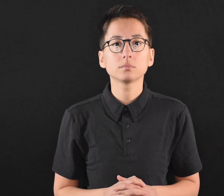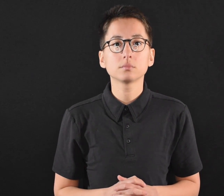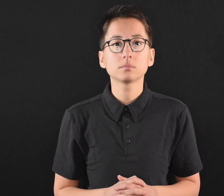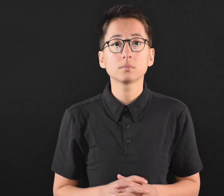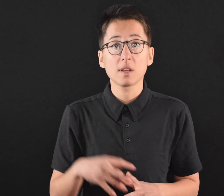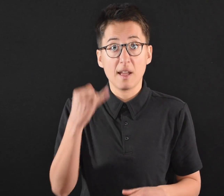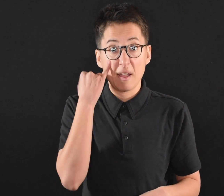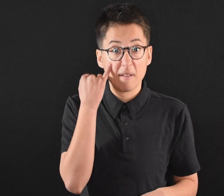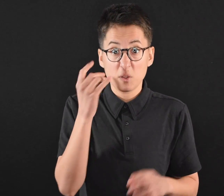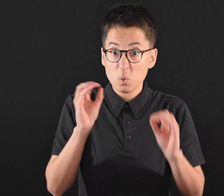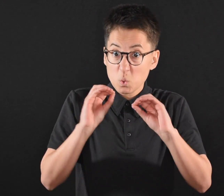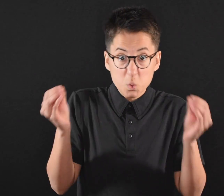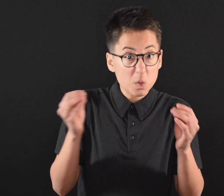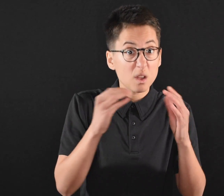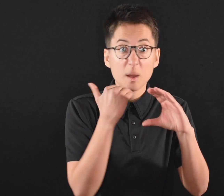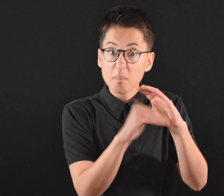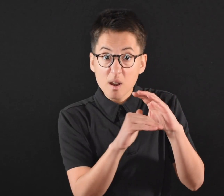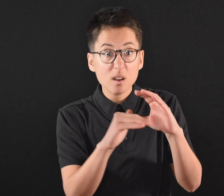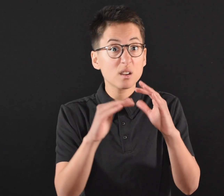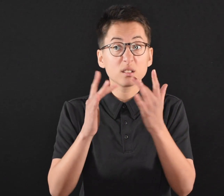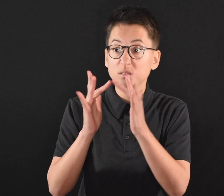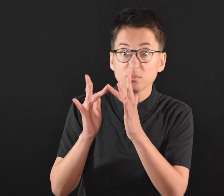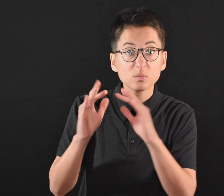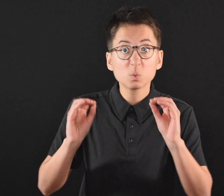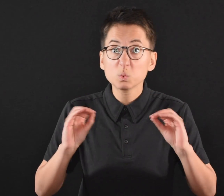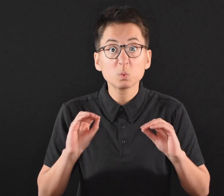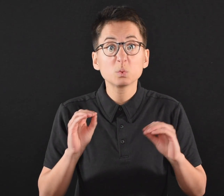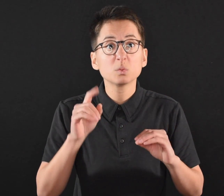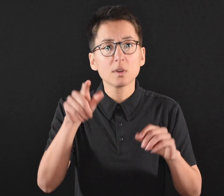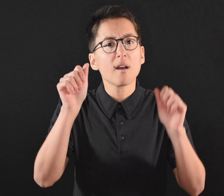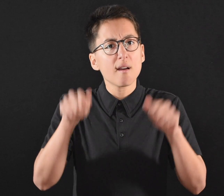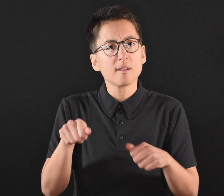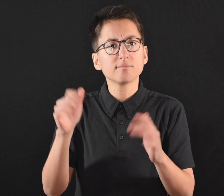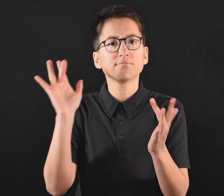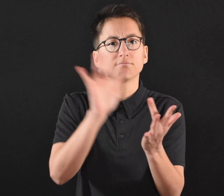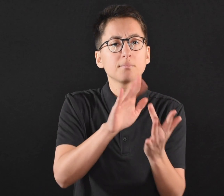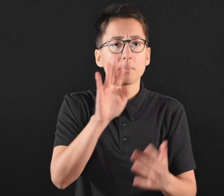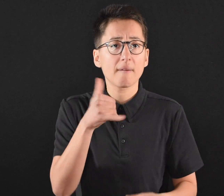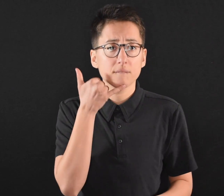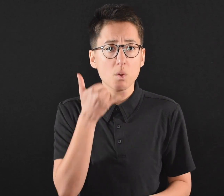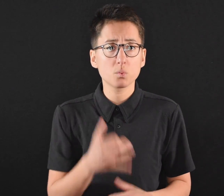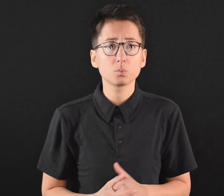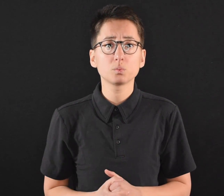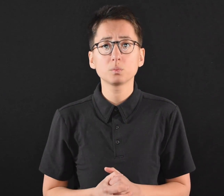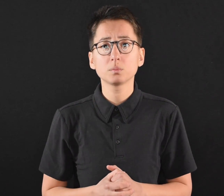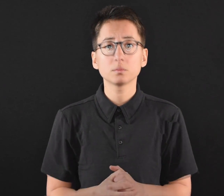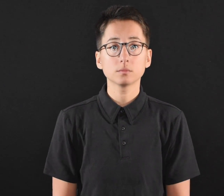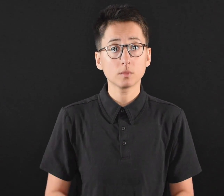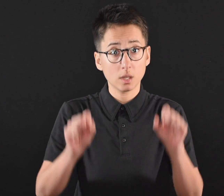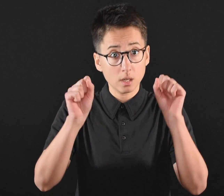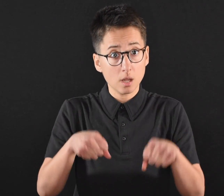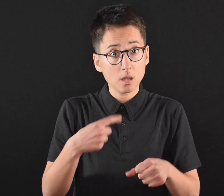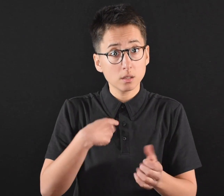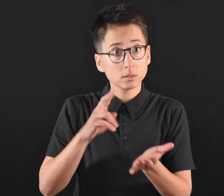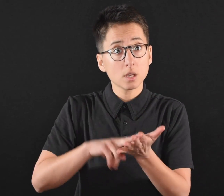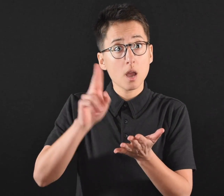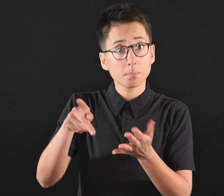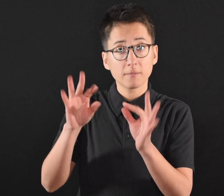● As Minnesotans become eligible for the vaccine, they will still make appointments